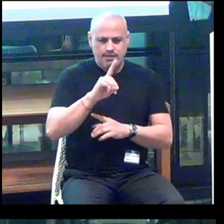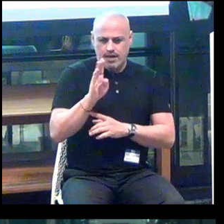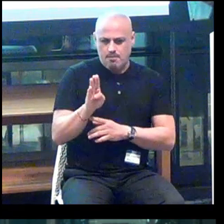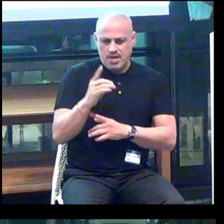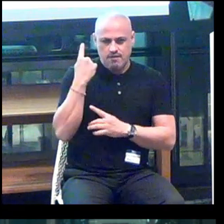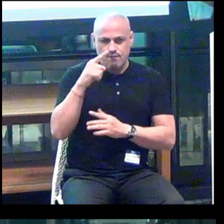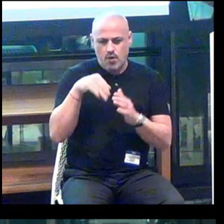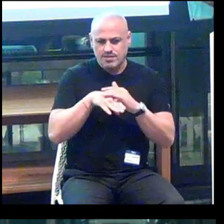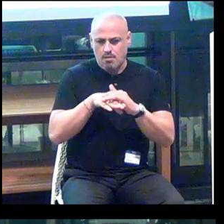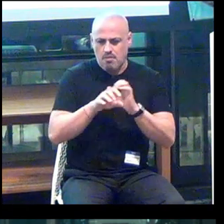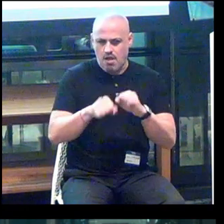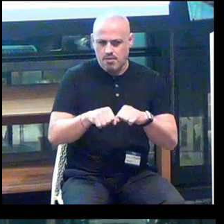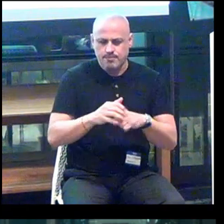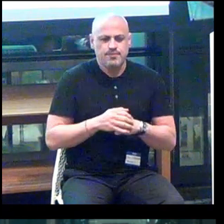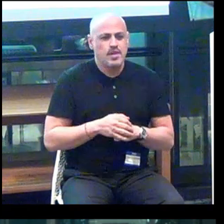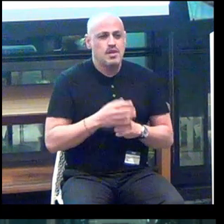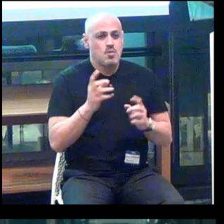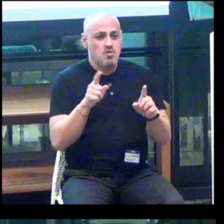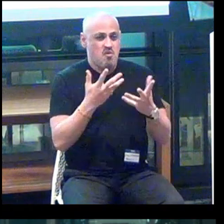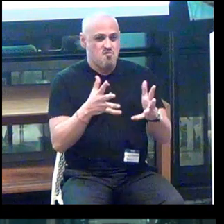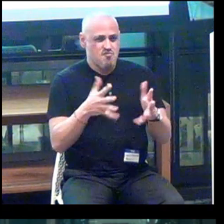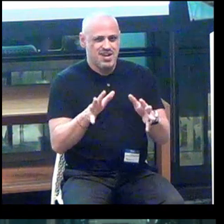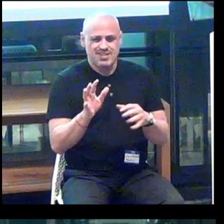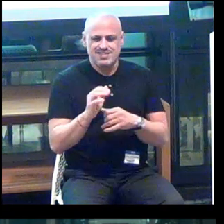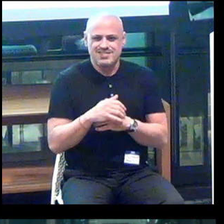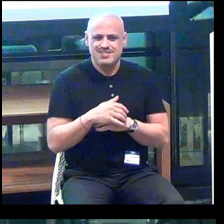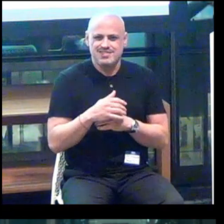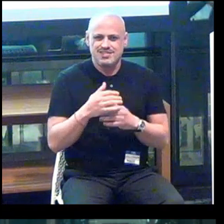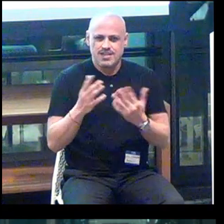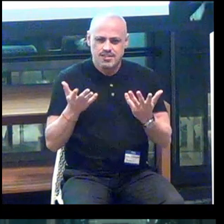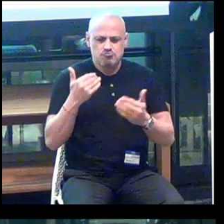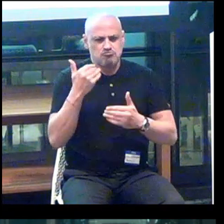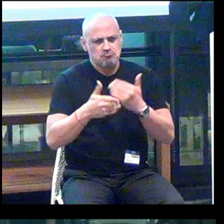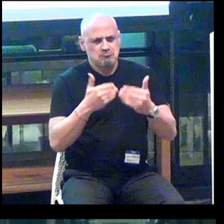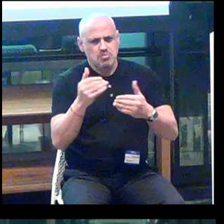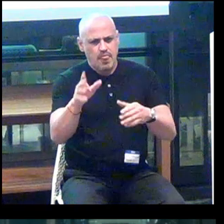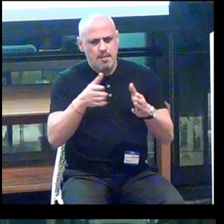be accessible, so we're already kind of marching down this path.